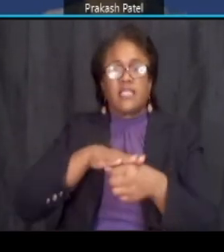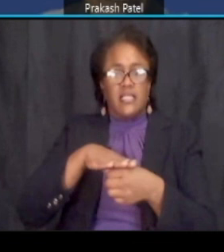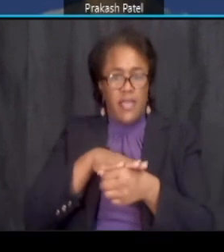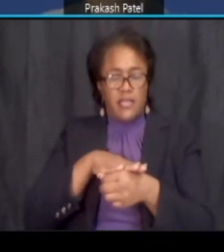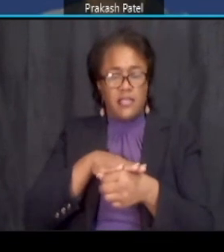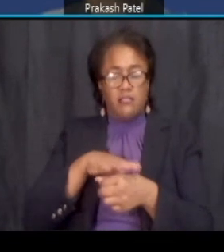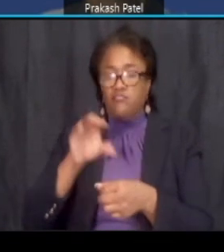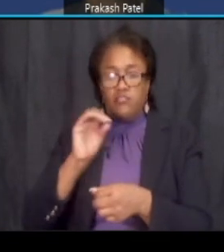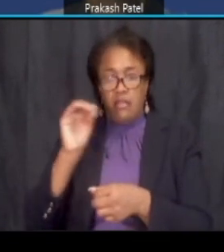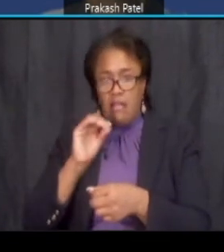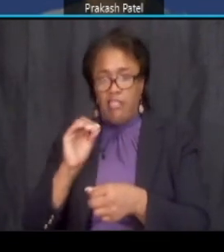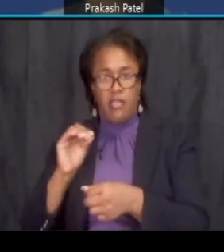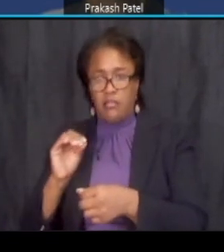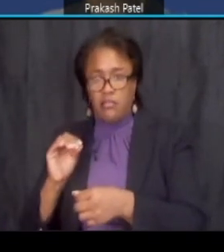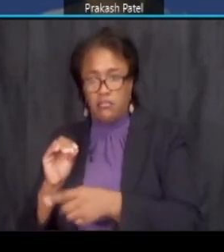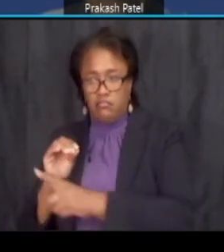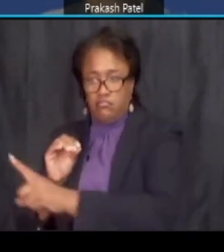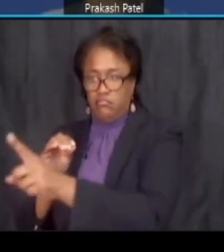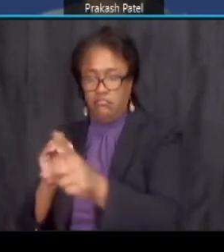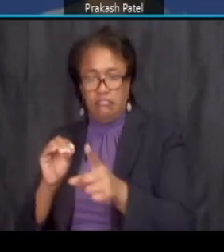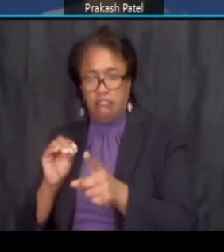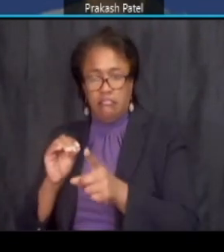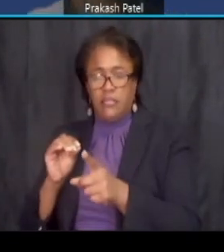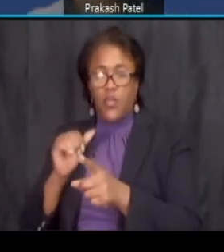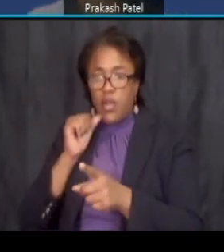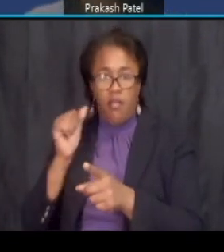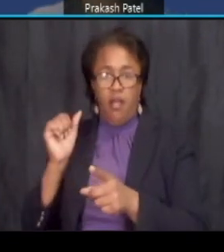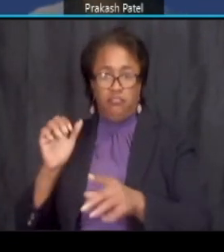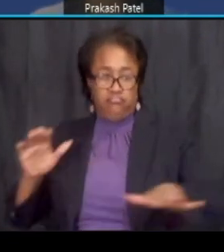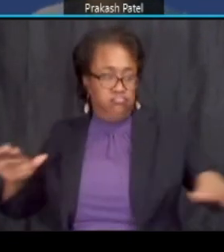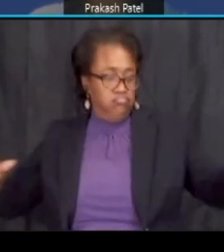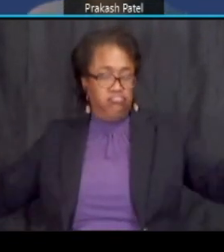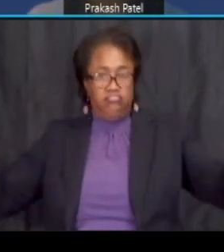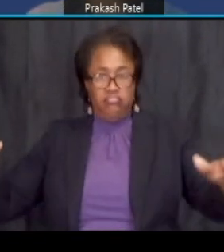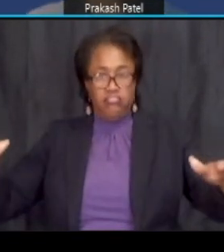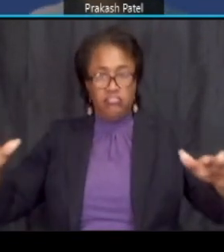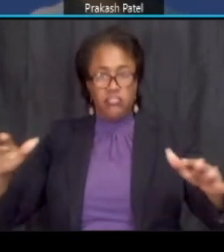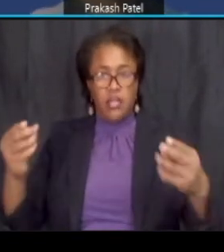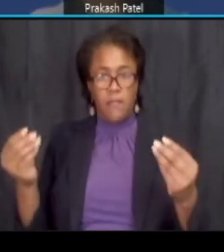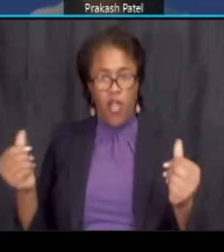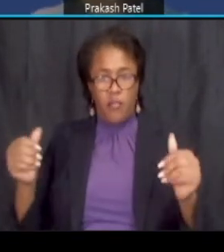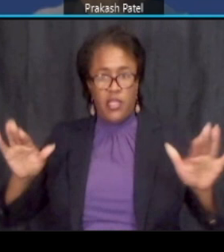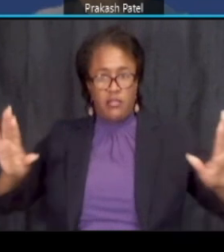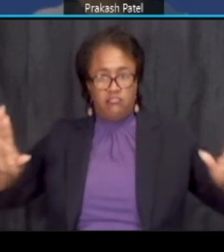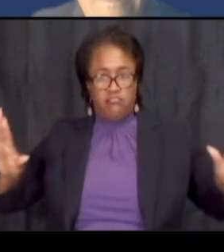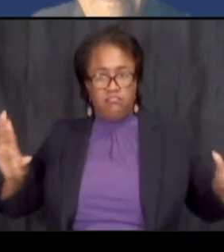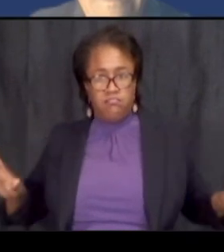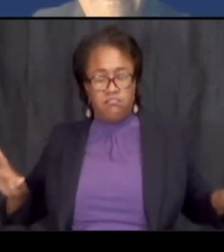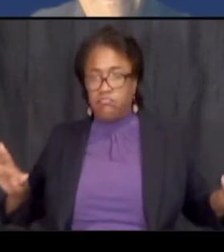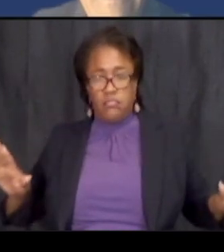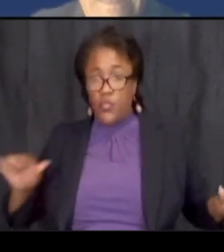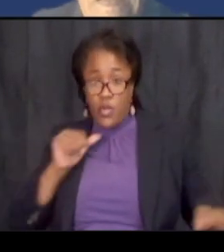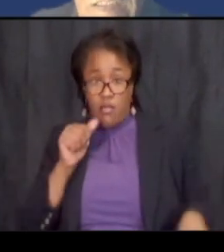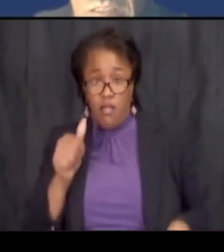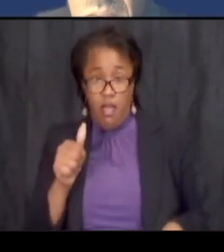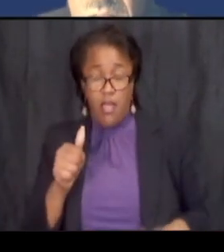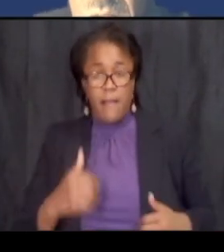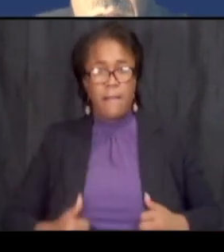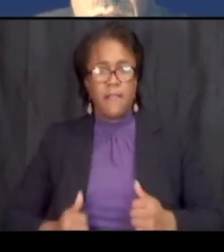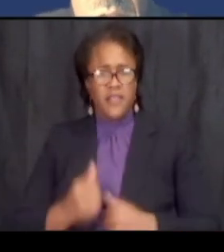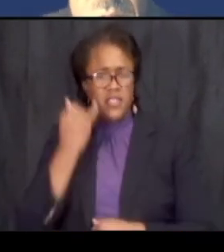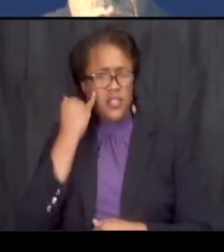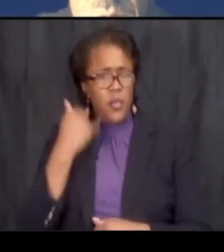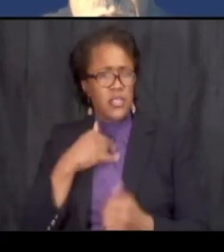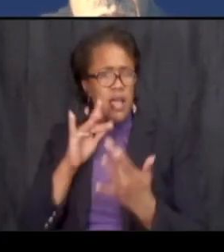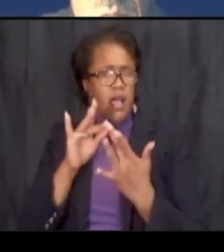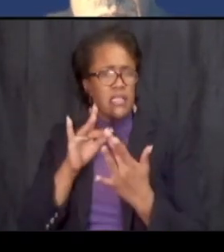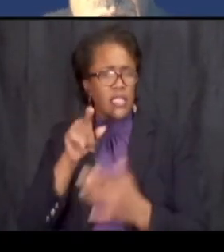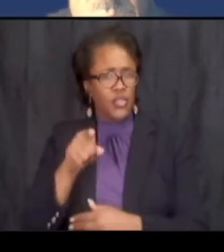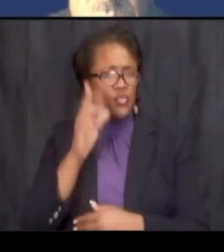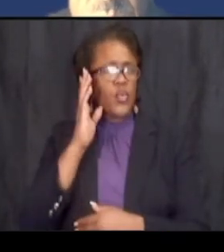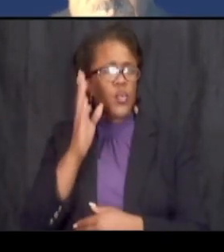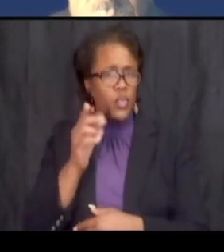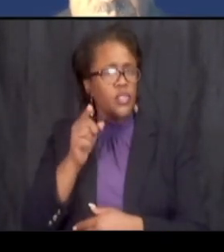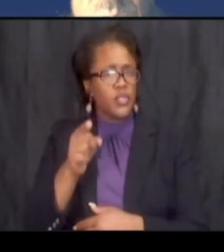away so we are not going outside of the right way if cons if i contact you would you would you um